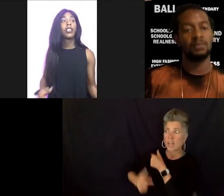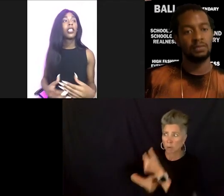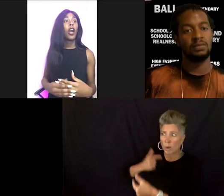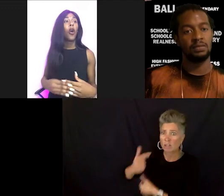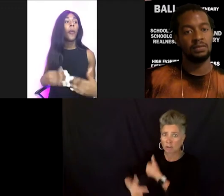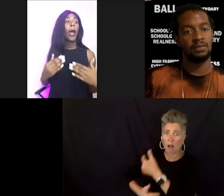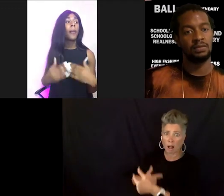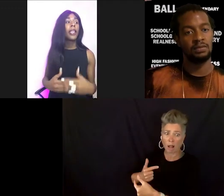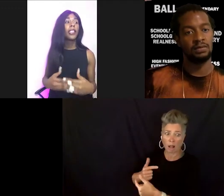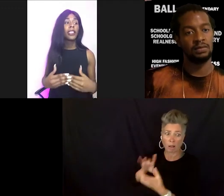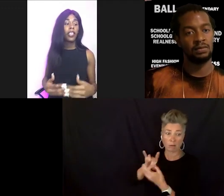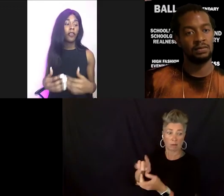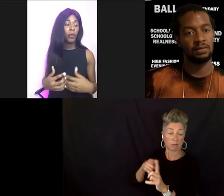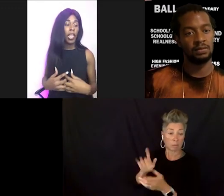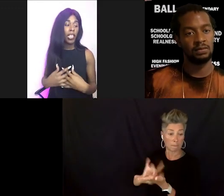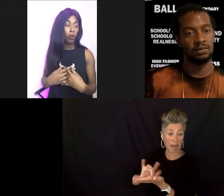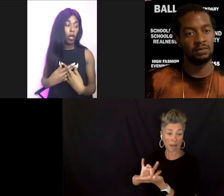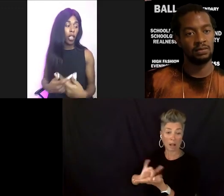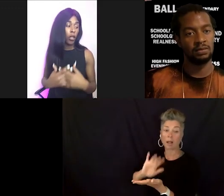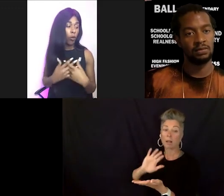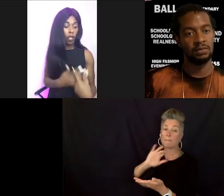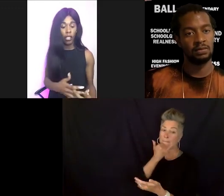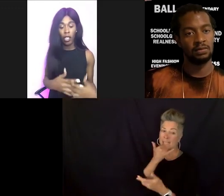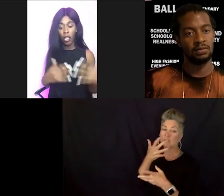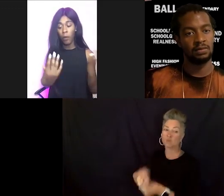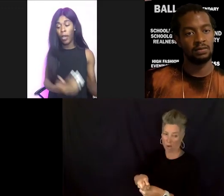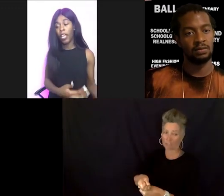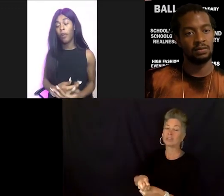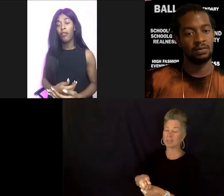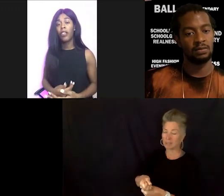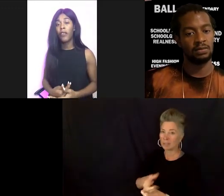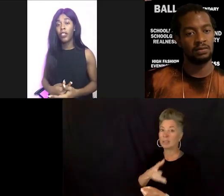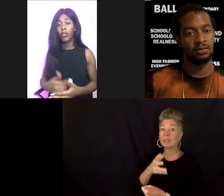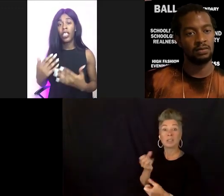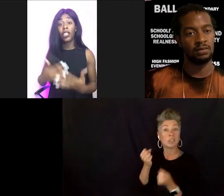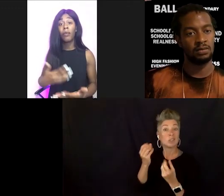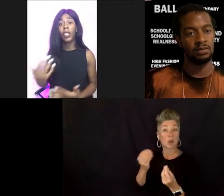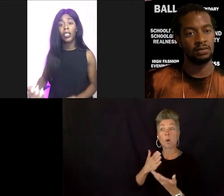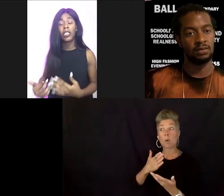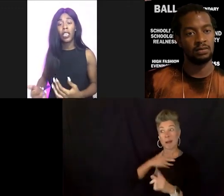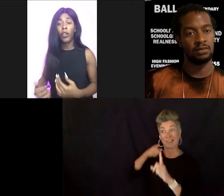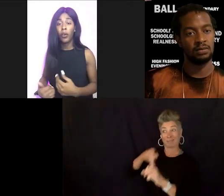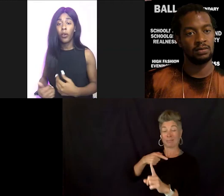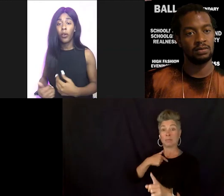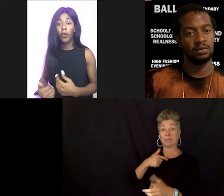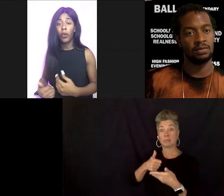So my biggest thing for me is working with black and brown individuals to get them linked into healthcare